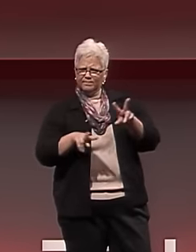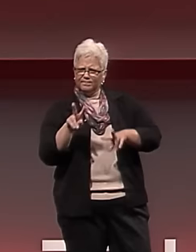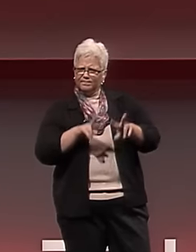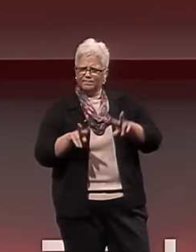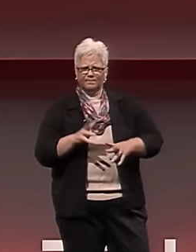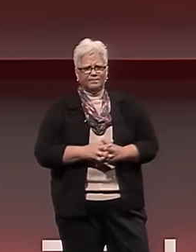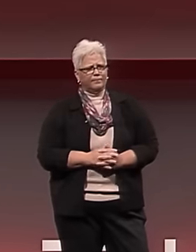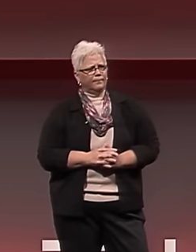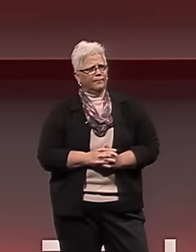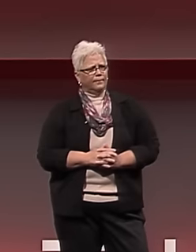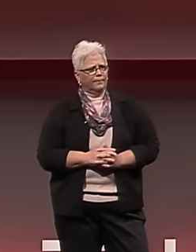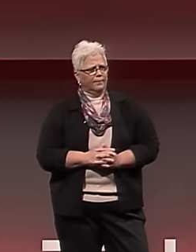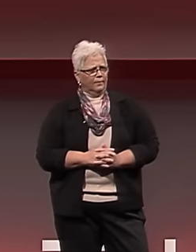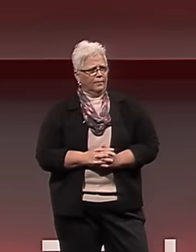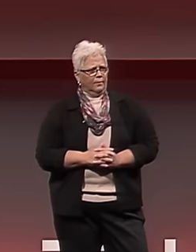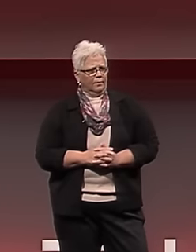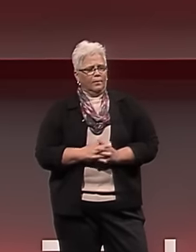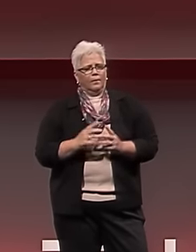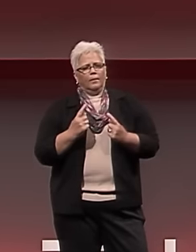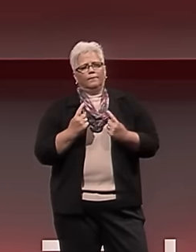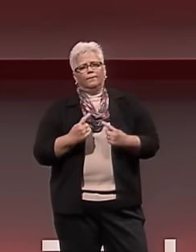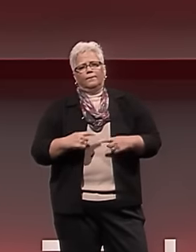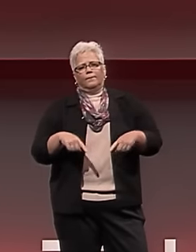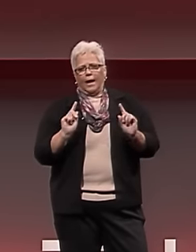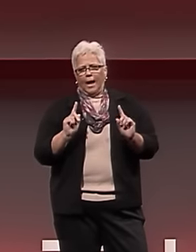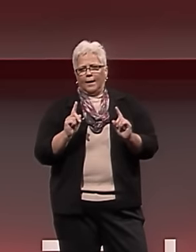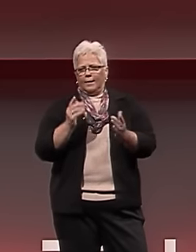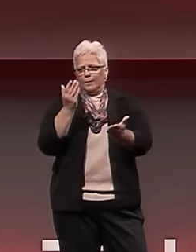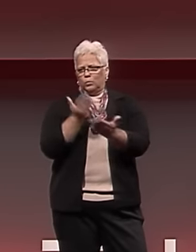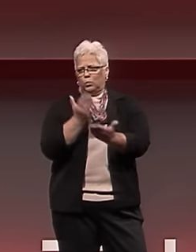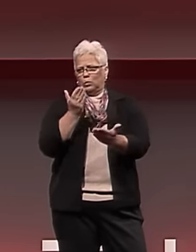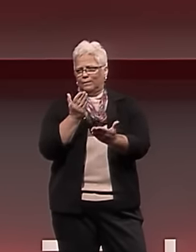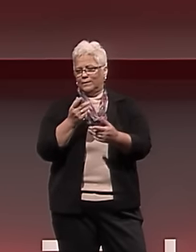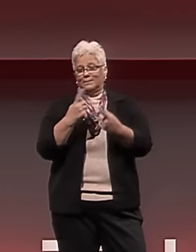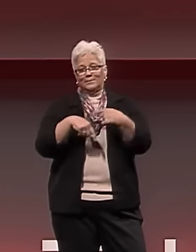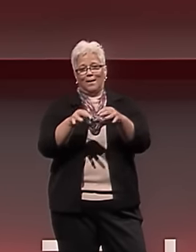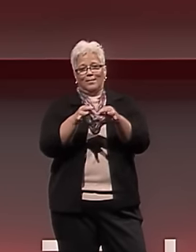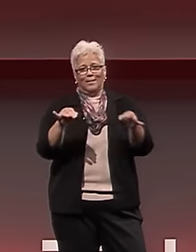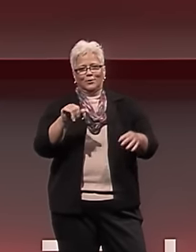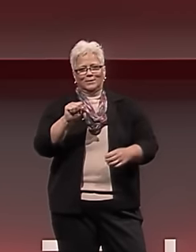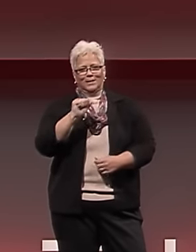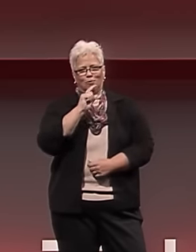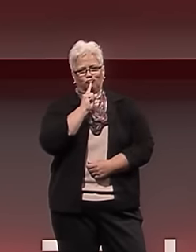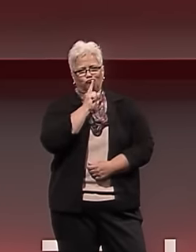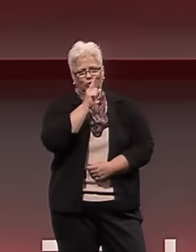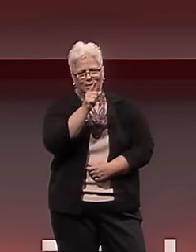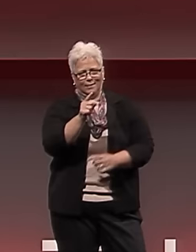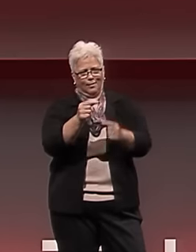They researched American Sign Language and finally proved definitively